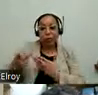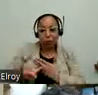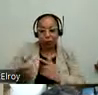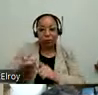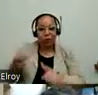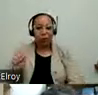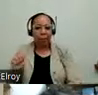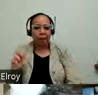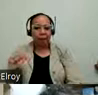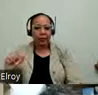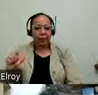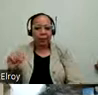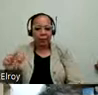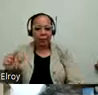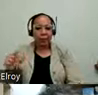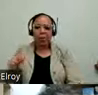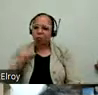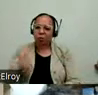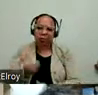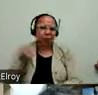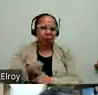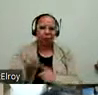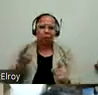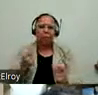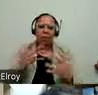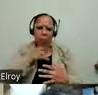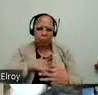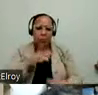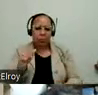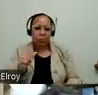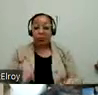an impact with so many women with disabilities. The other person who